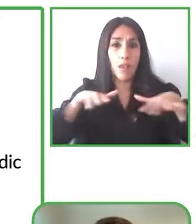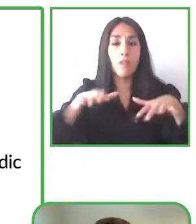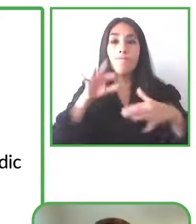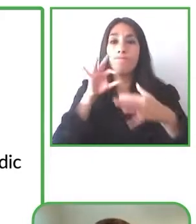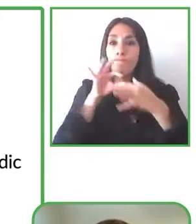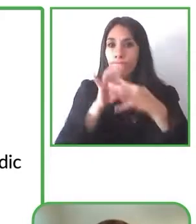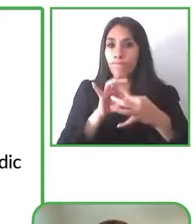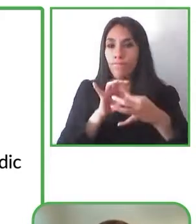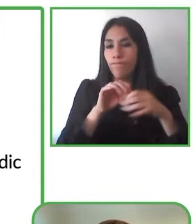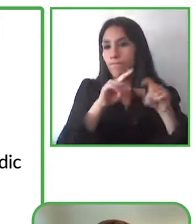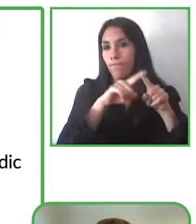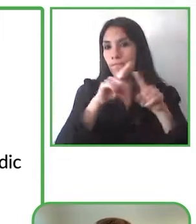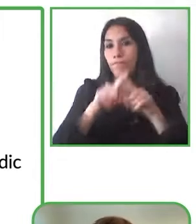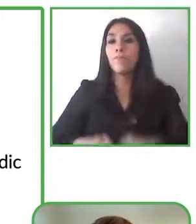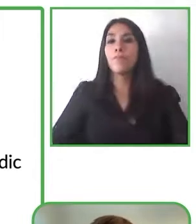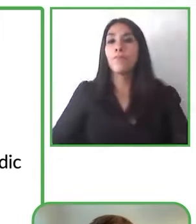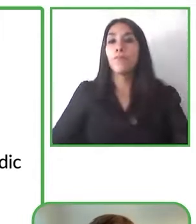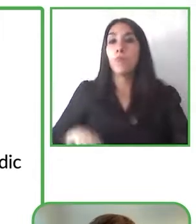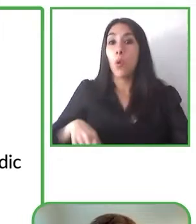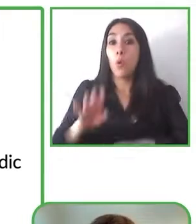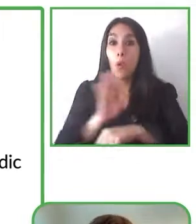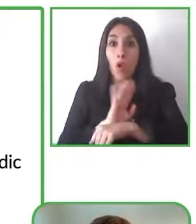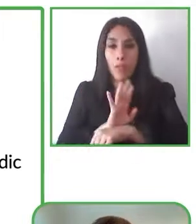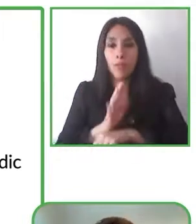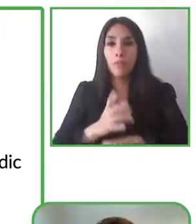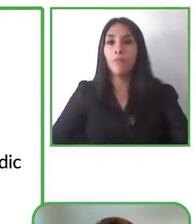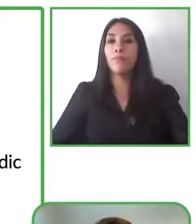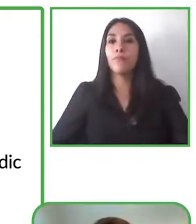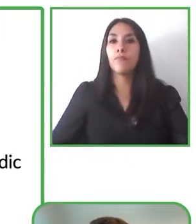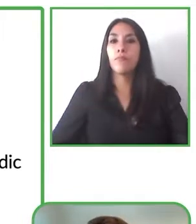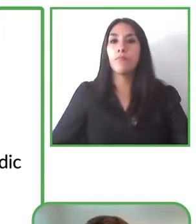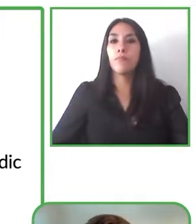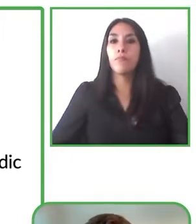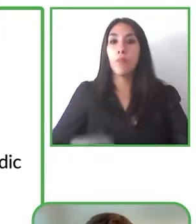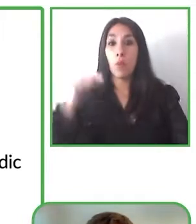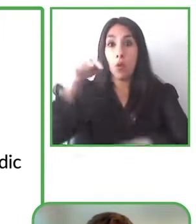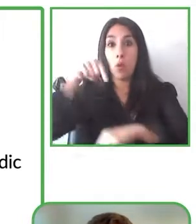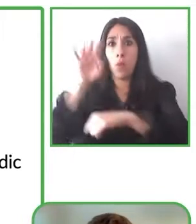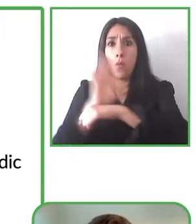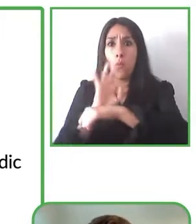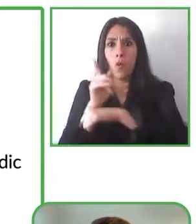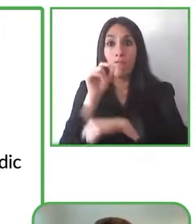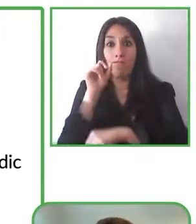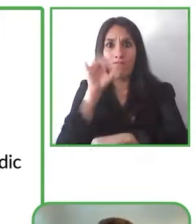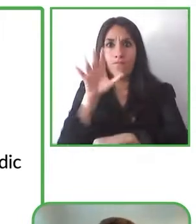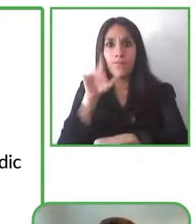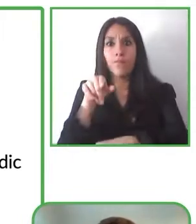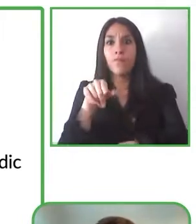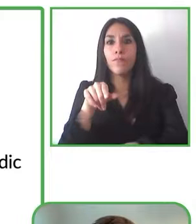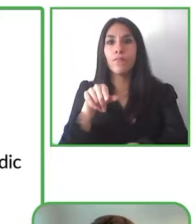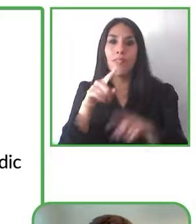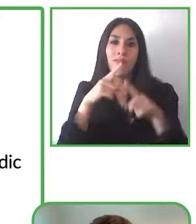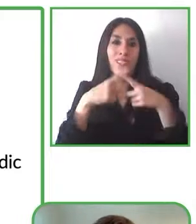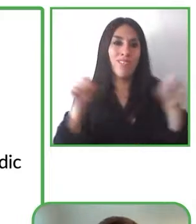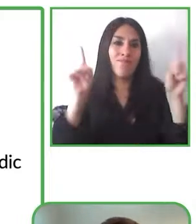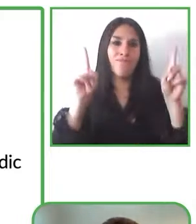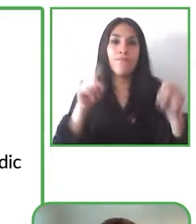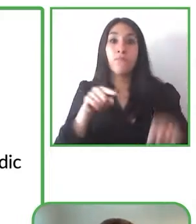The cinemas they buy a small server from us that they install back with our tcp and then whenever the movie is played in the cinema then we